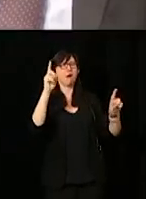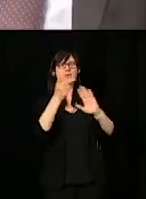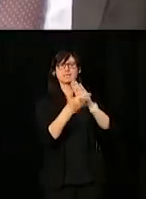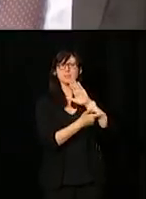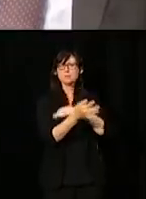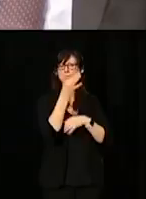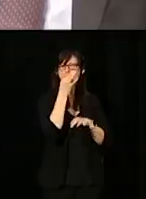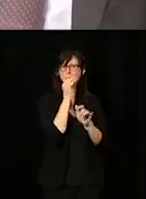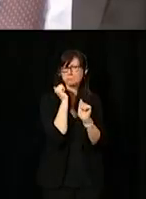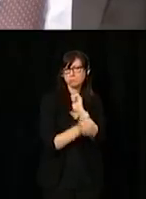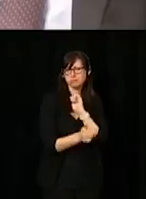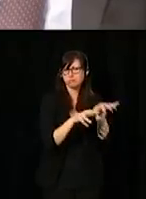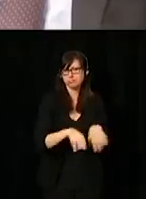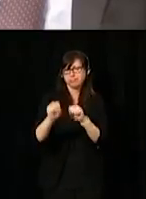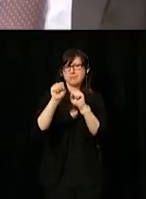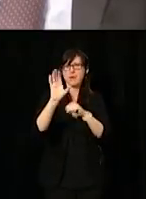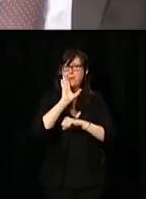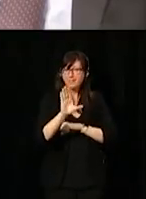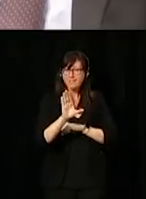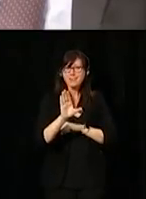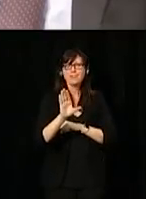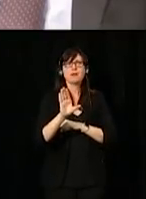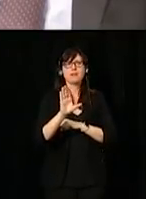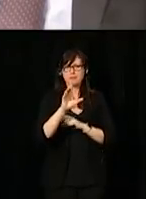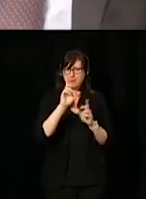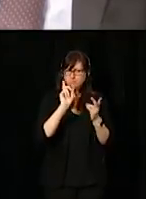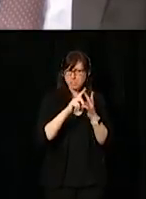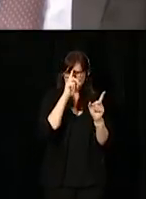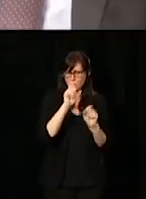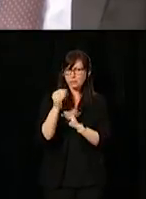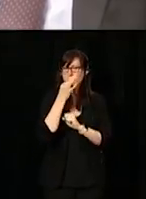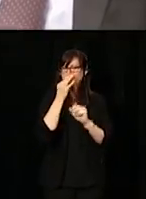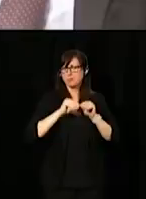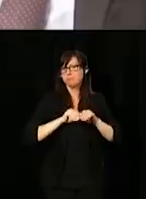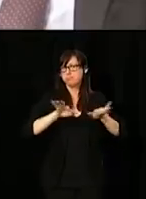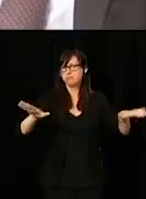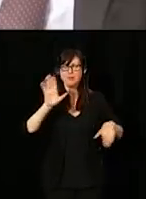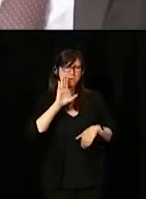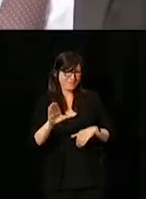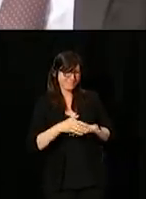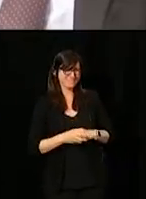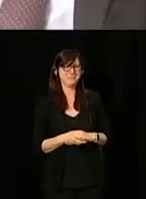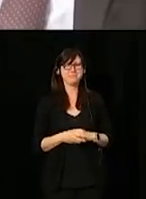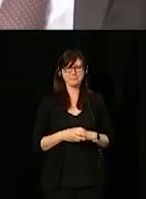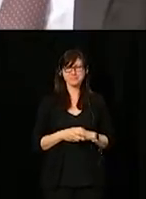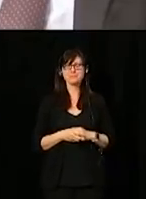on the verge of being adopted and with a strategy about to be launched. [Speaking in French]